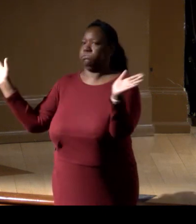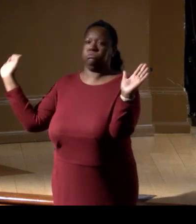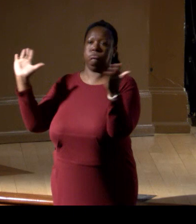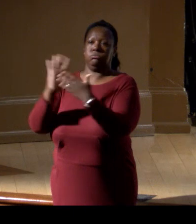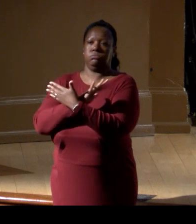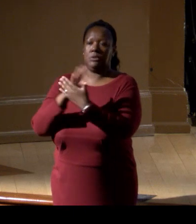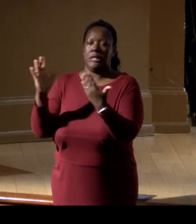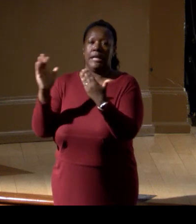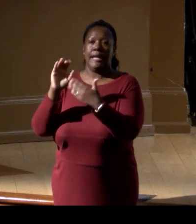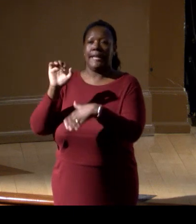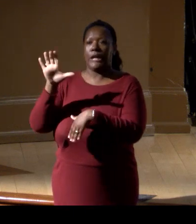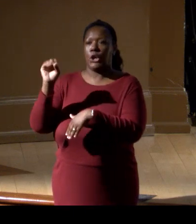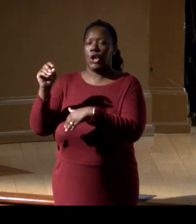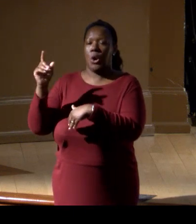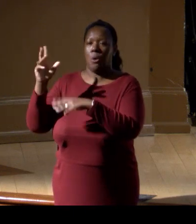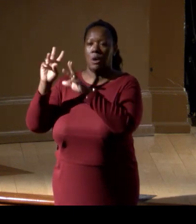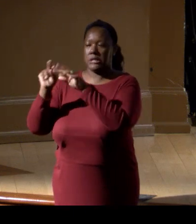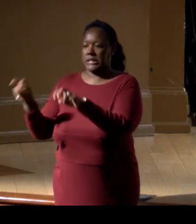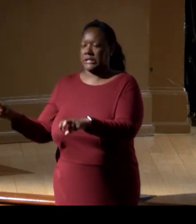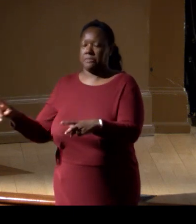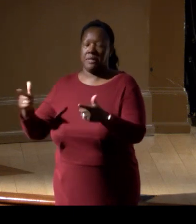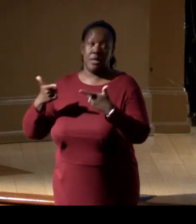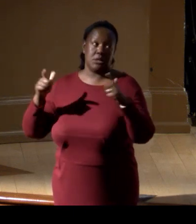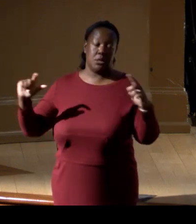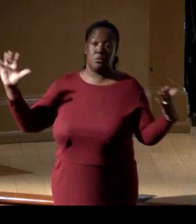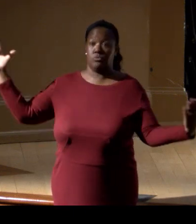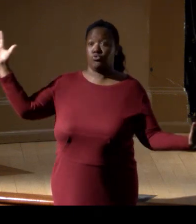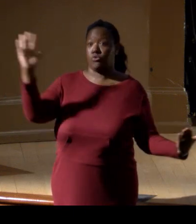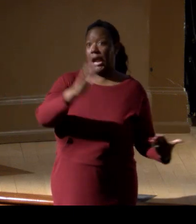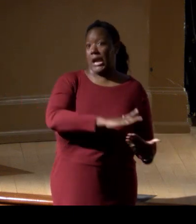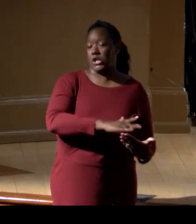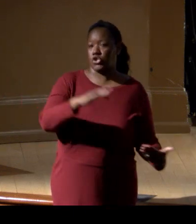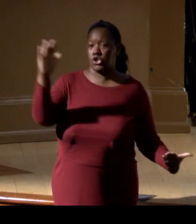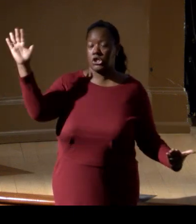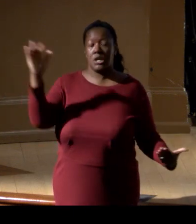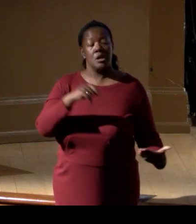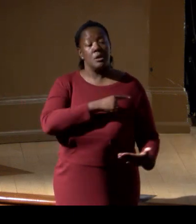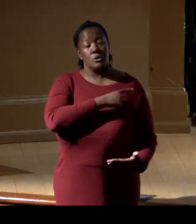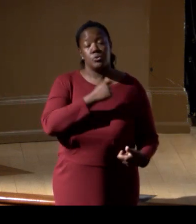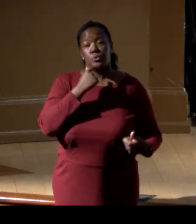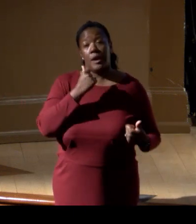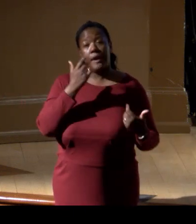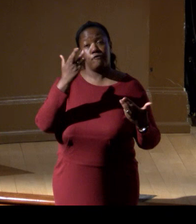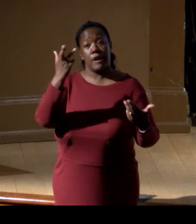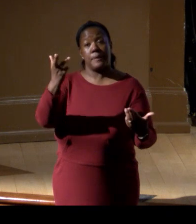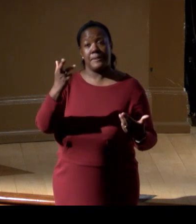That's a long range and way to go. Are there any recommendations that the panel has